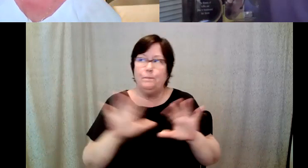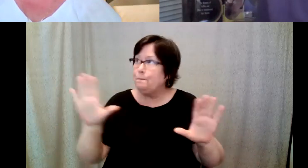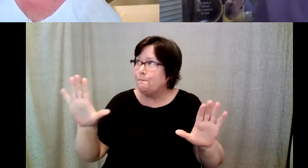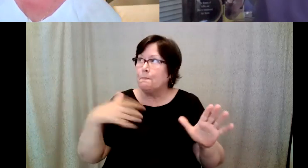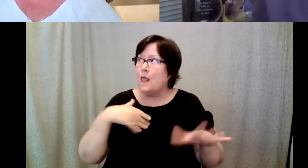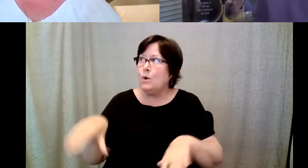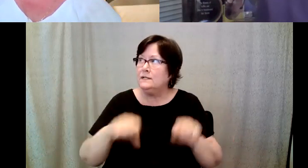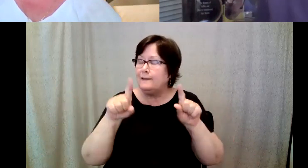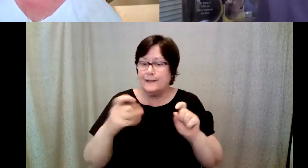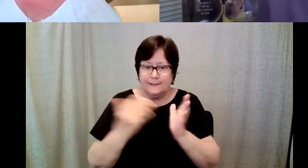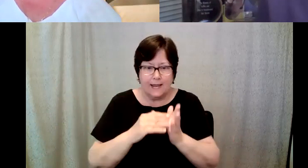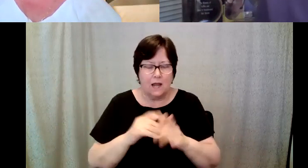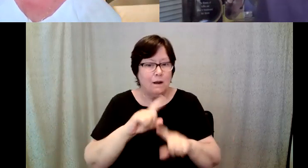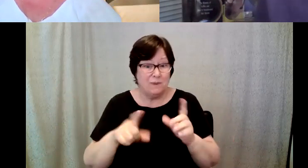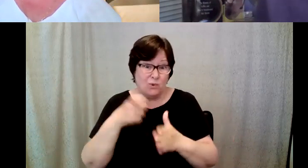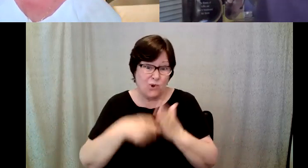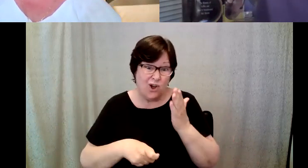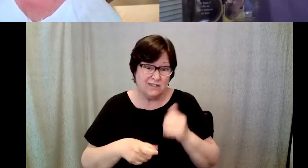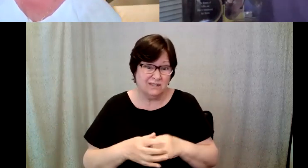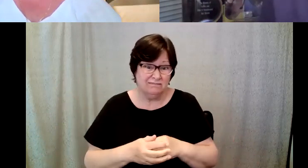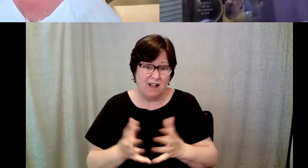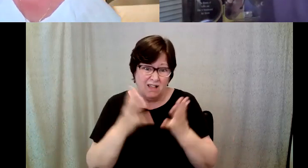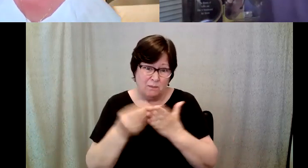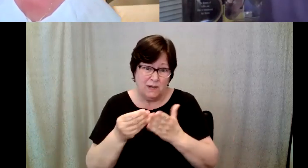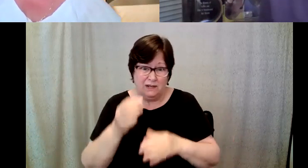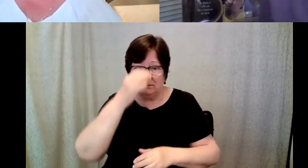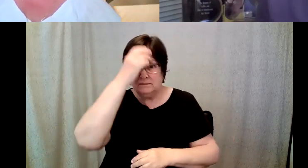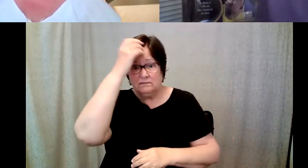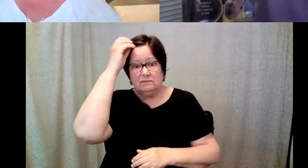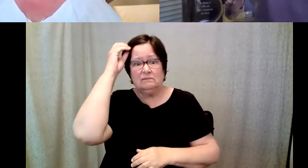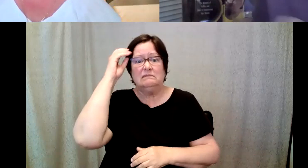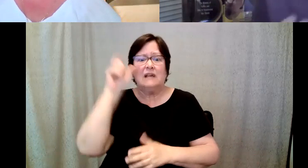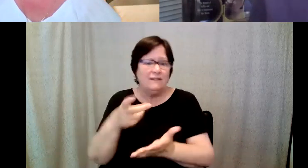test again but it's going to cost a lot of money, I have to sign up and I have to study